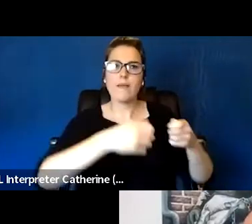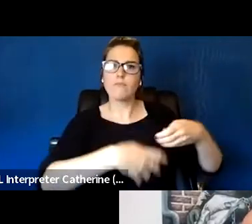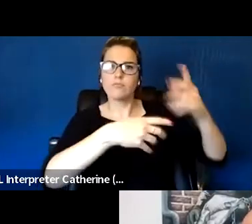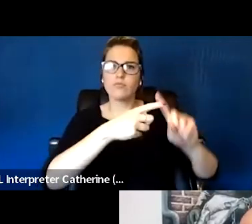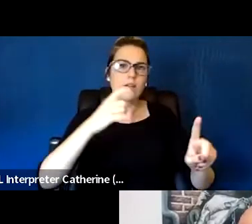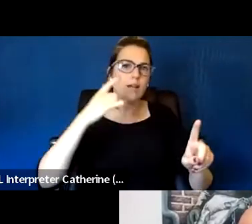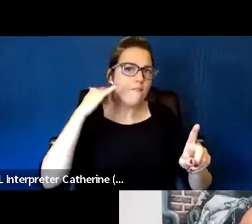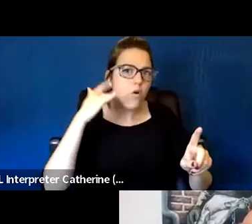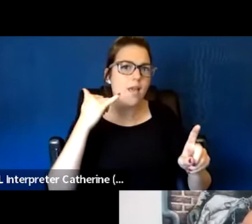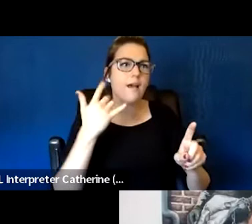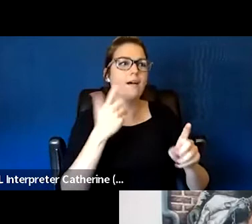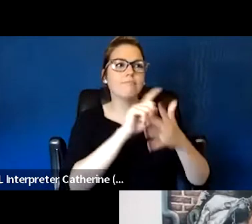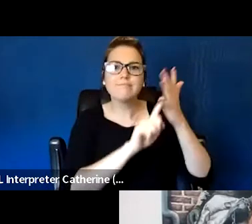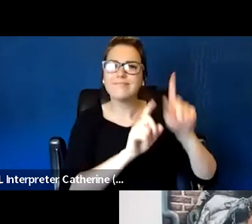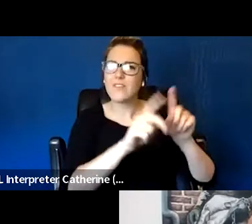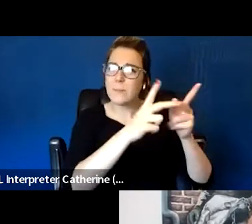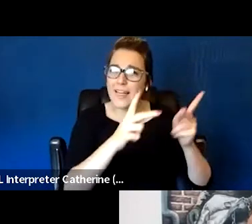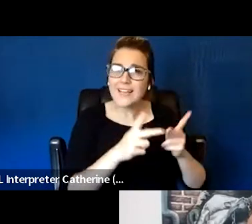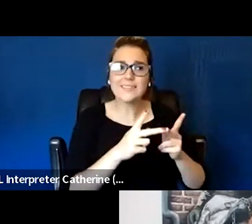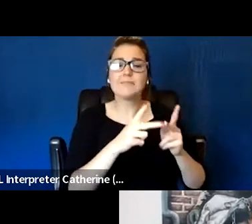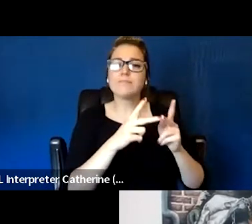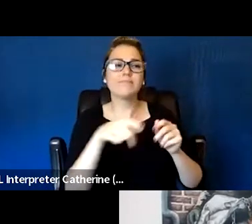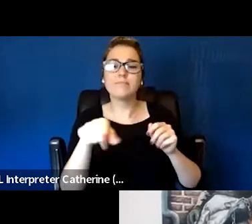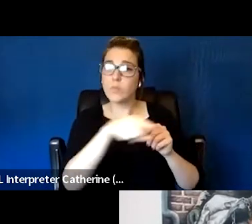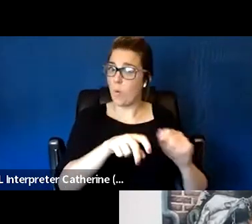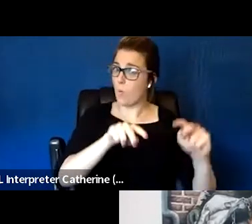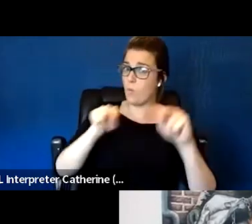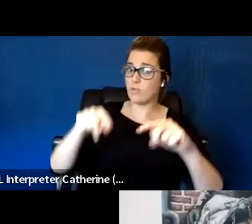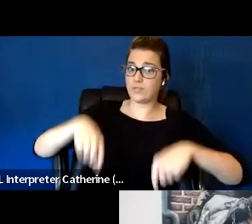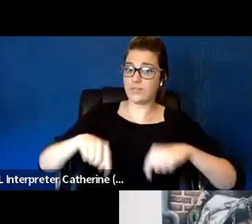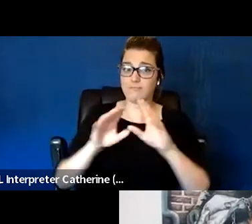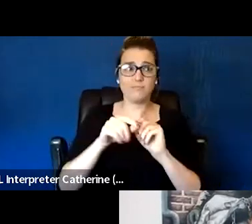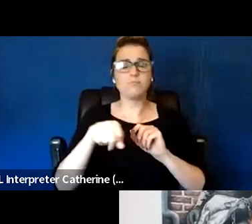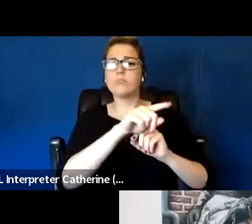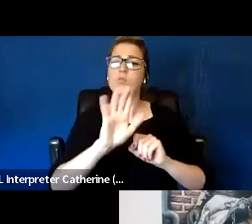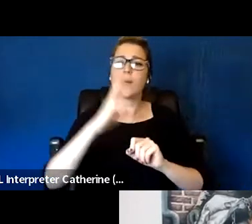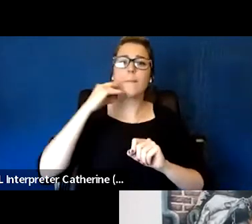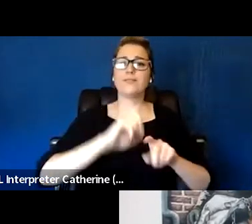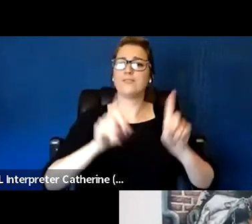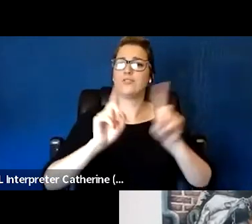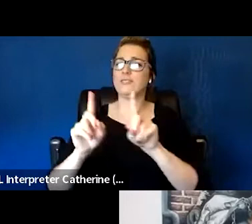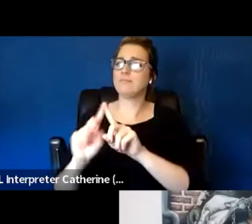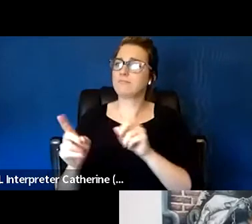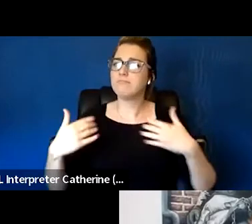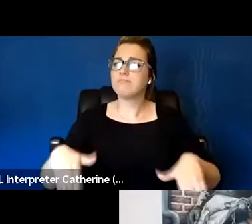that those in the audience are sharing. And certainly again, just wanna reiterate what Juliana